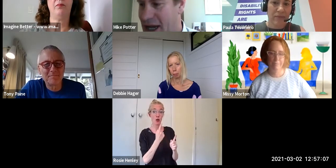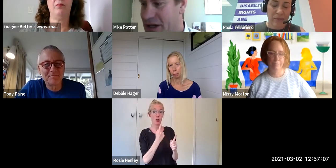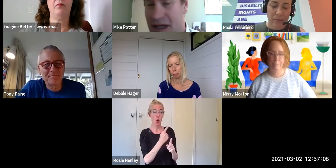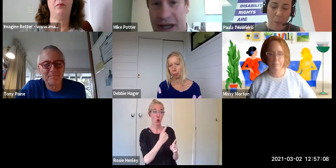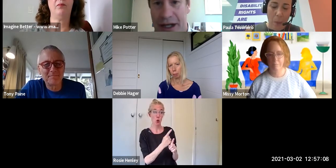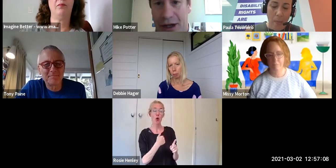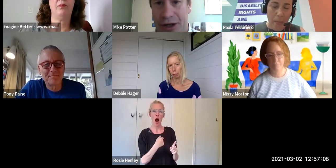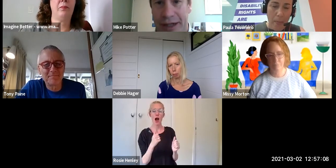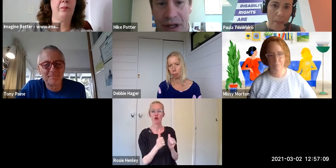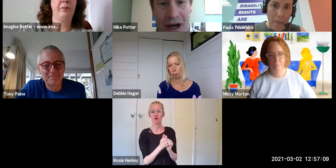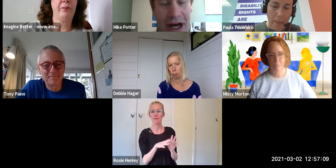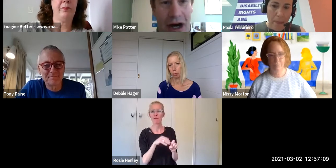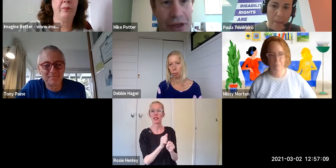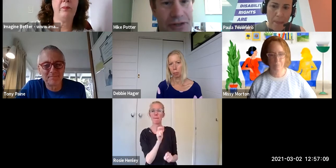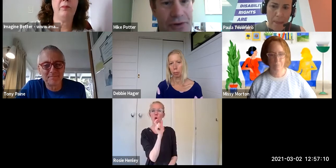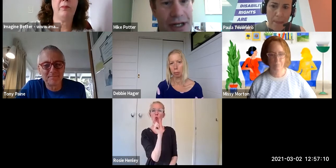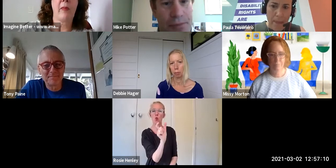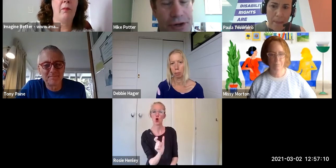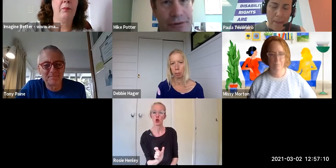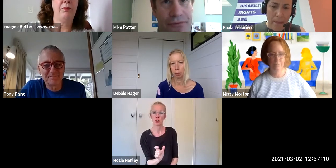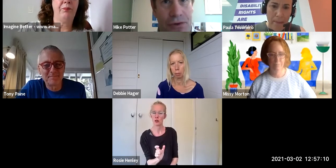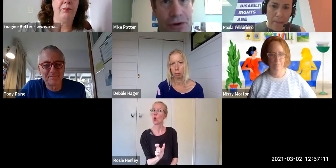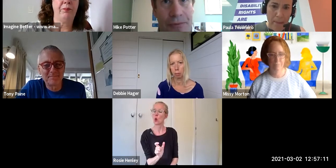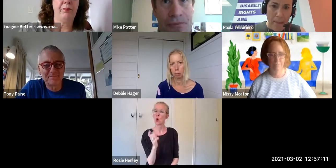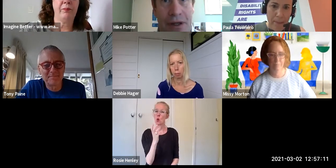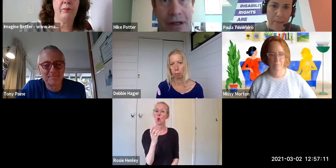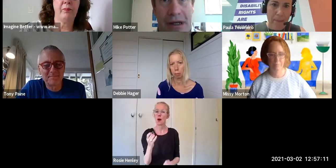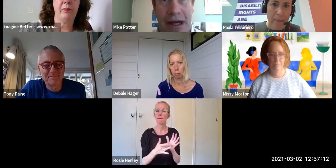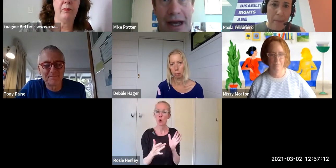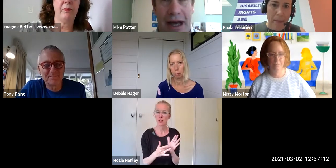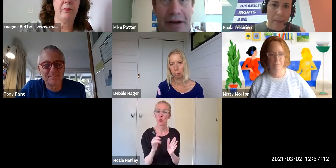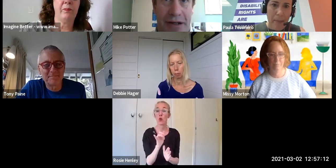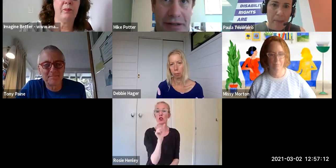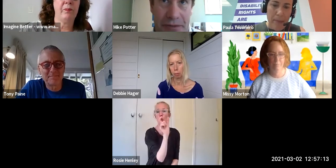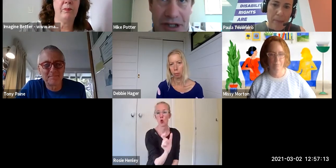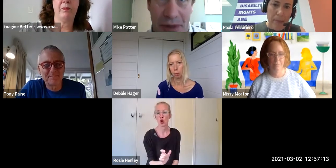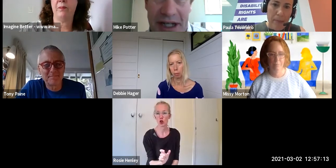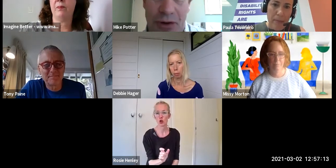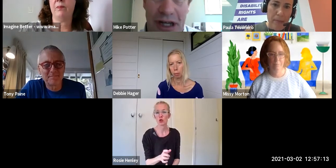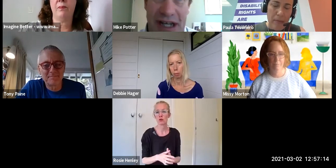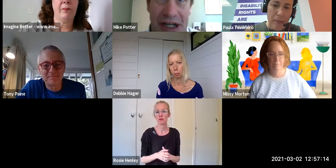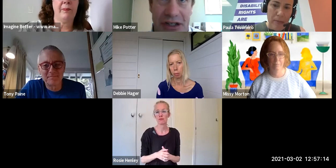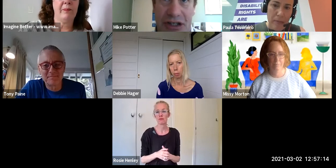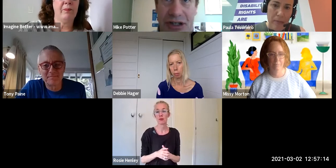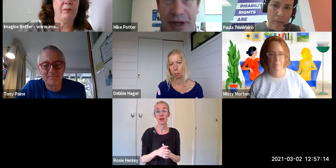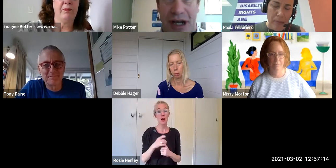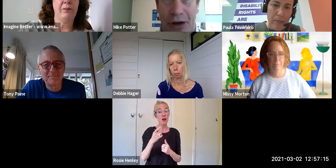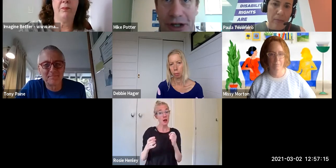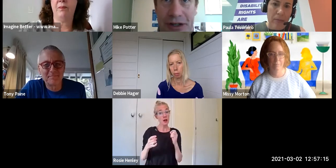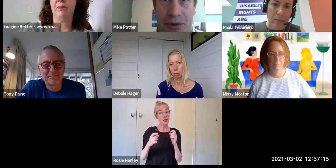and including. I think it's really important for our disability organisations to be included